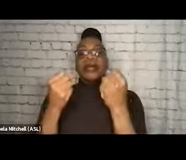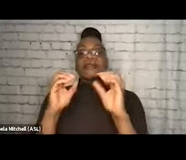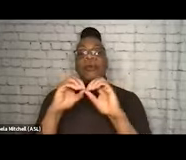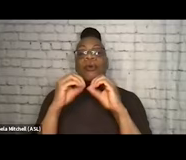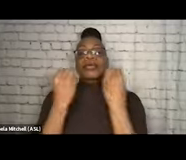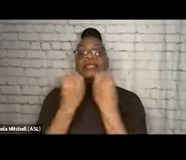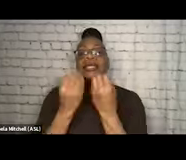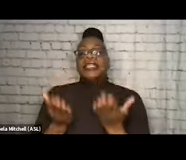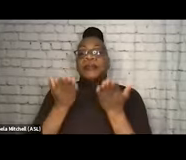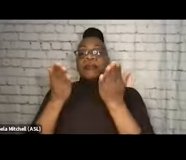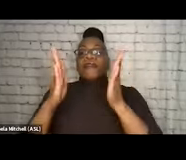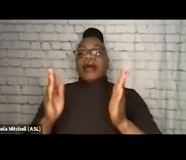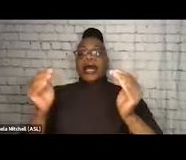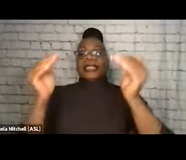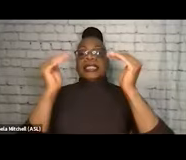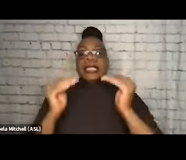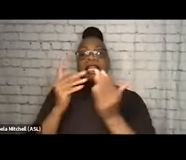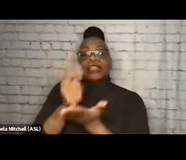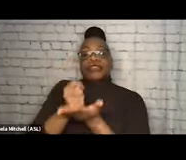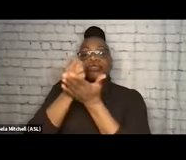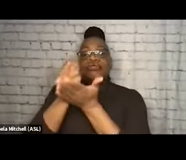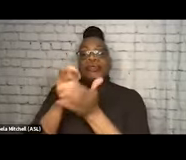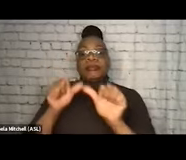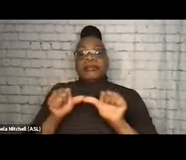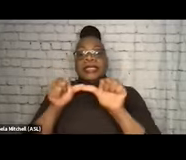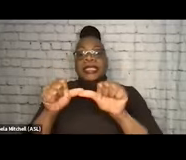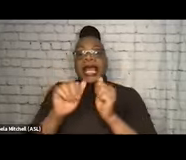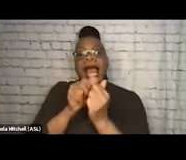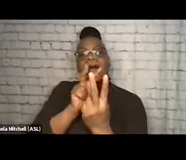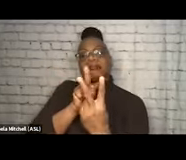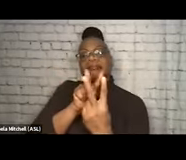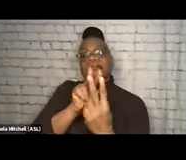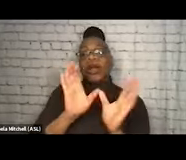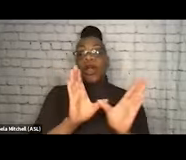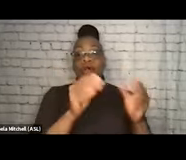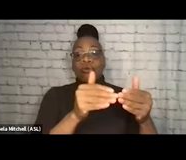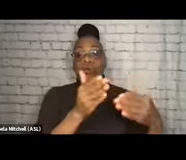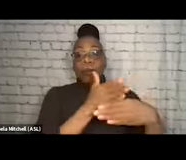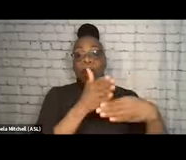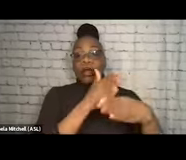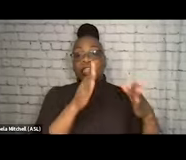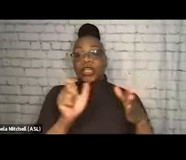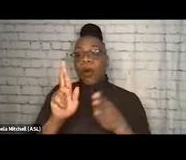Then we're gonna move into the treatment continuum and how either through partnership or within your organization,